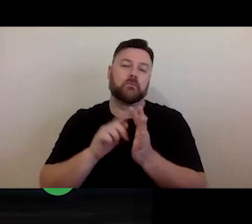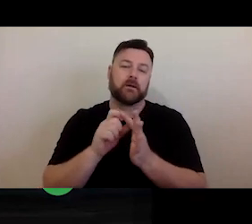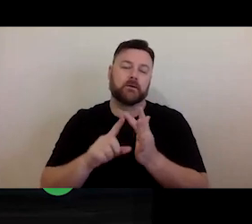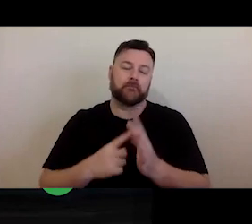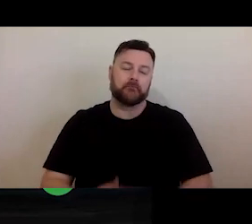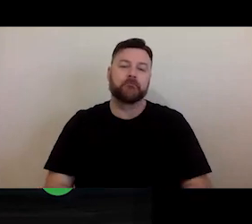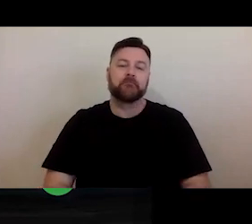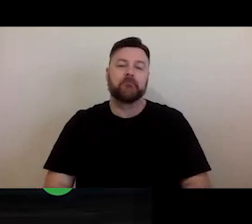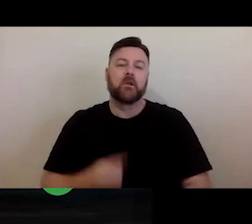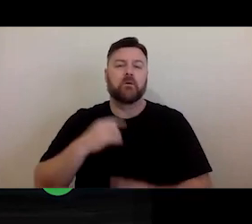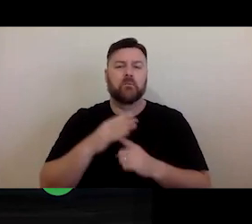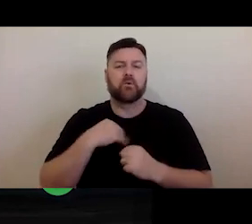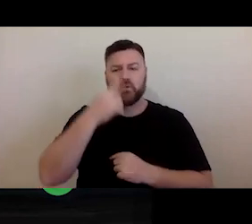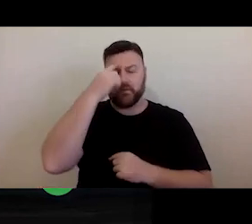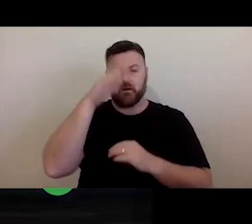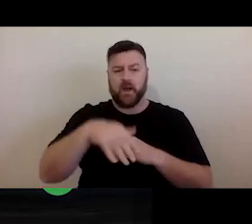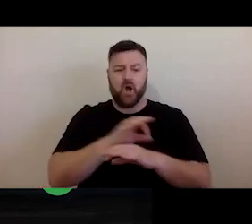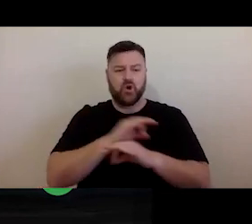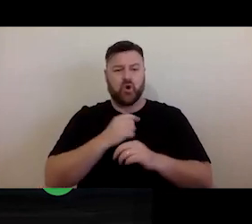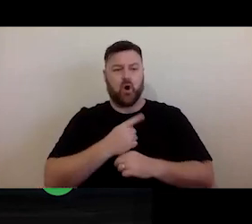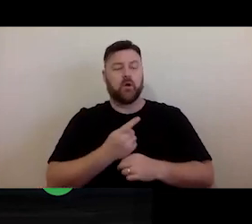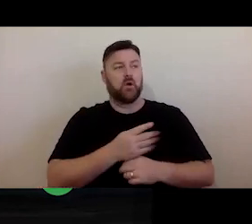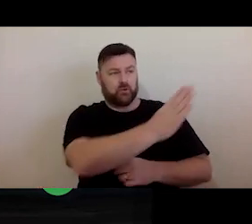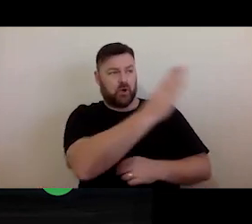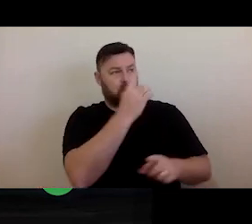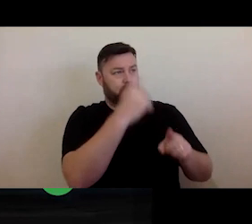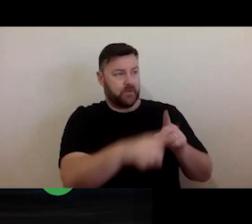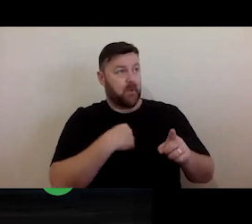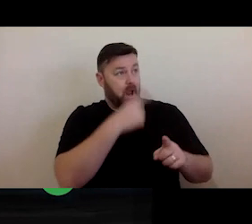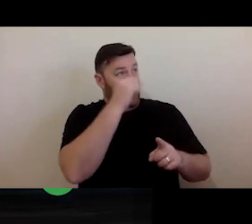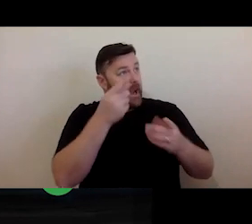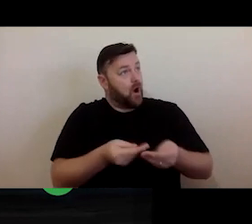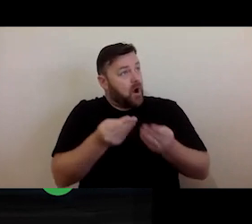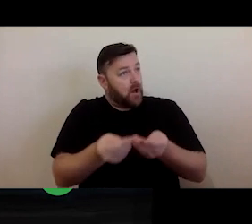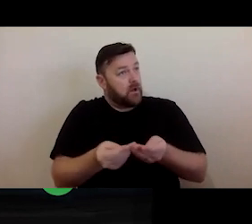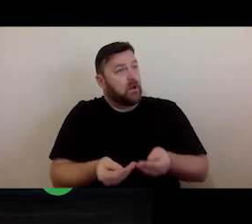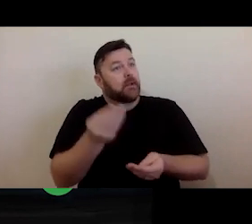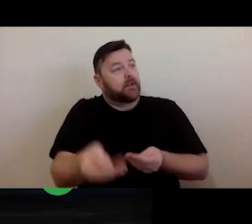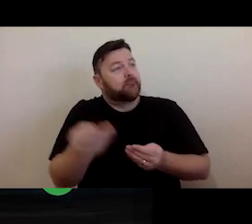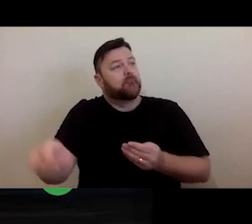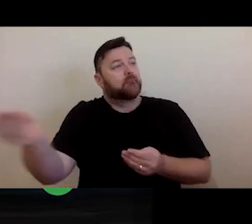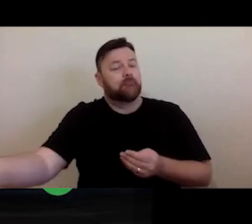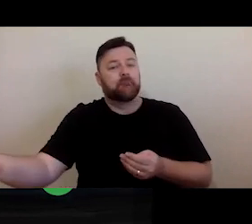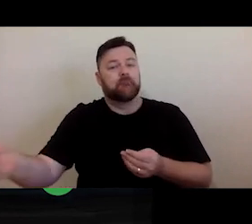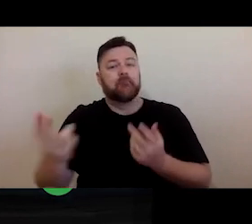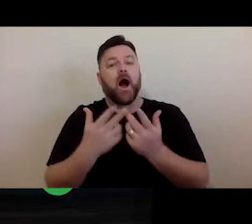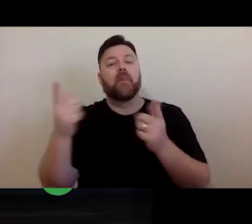not just the permissions that you need directly, but whether or not you need to be able to provide licences downstream. Another similar